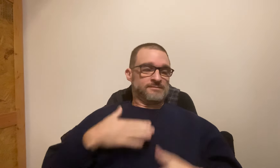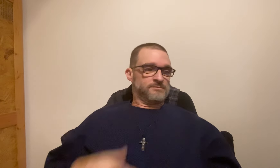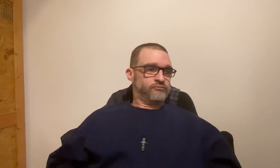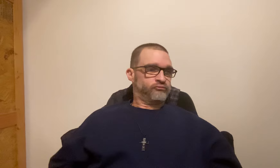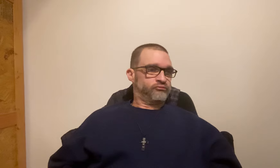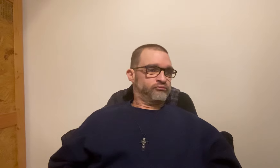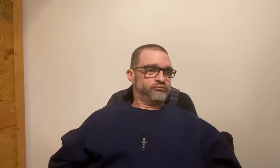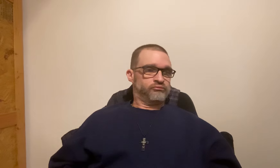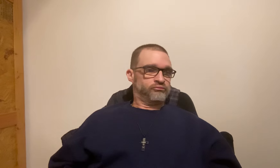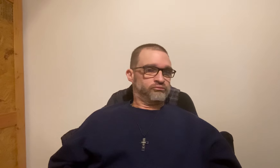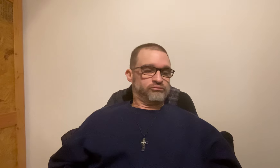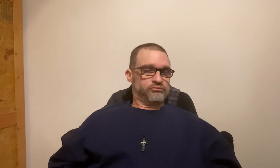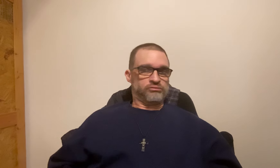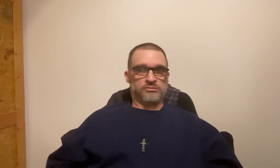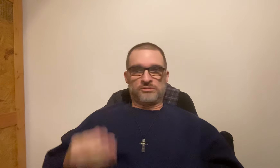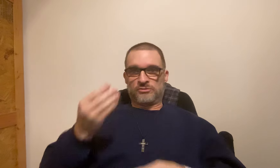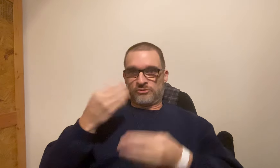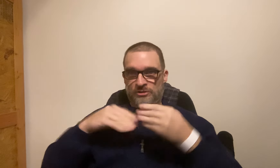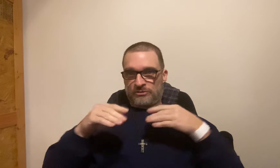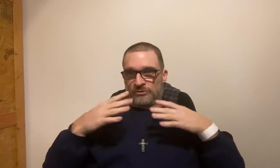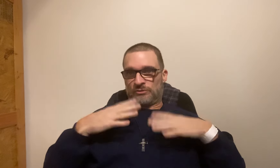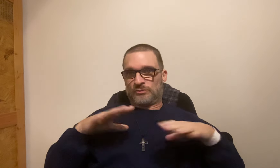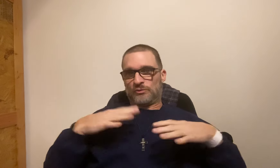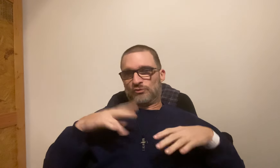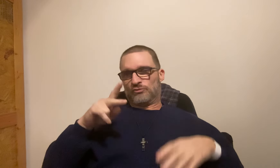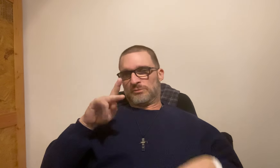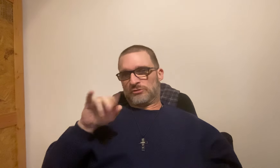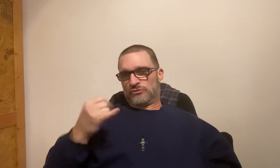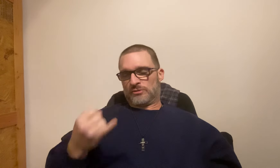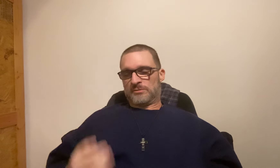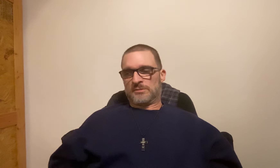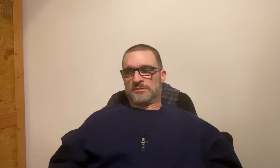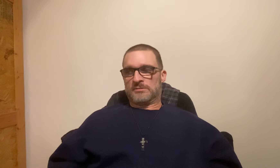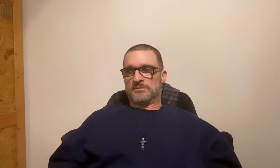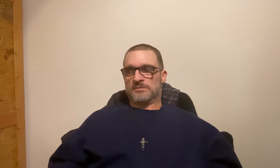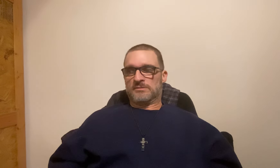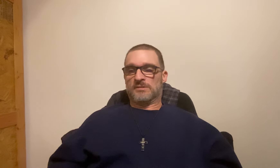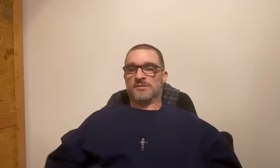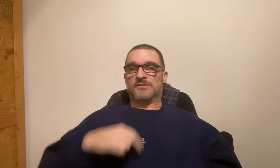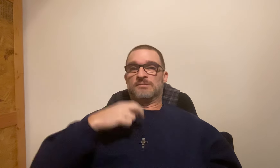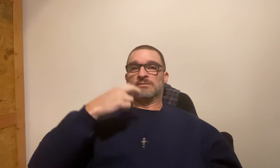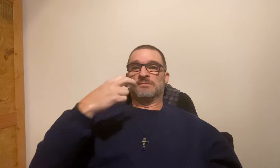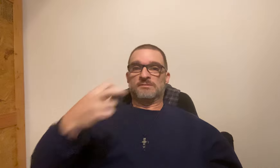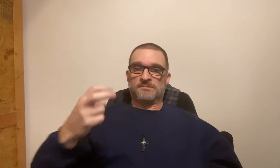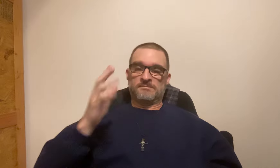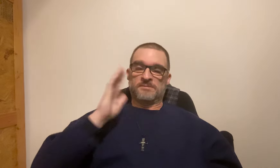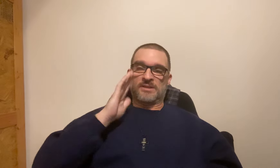was still going fast. *pfft* I changed my clothes to pajamas.